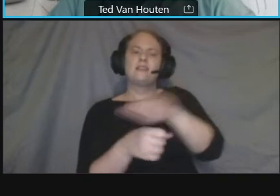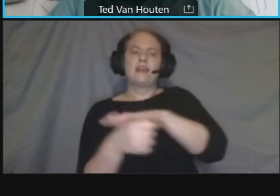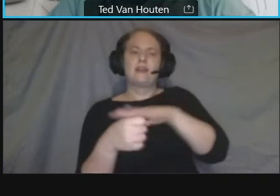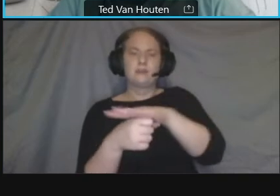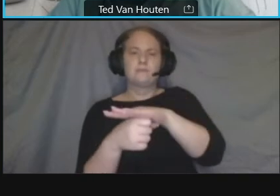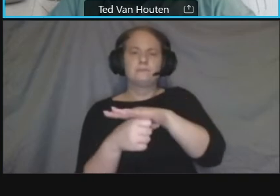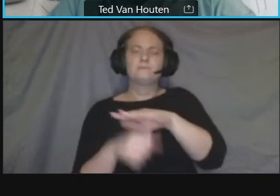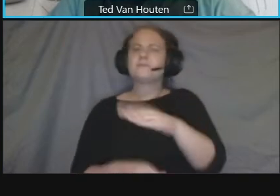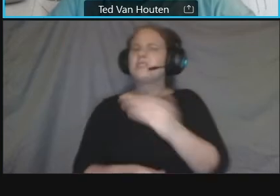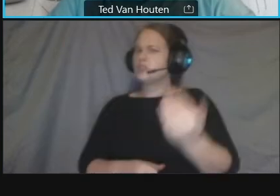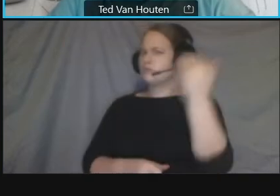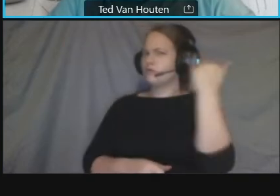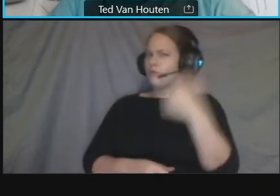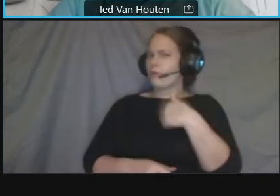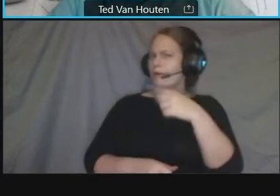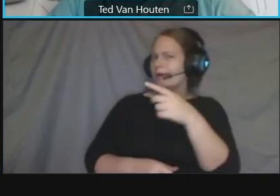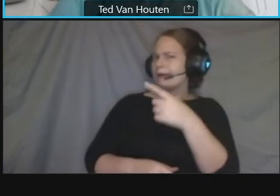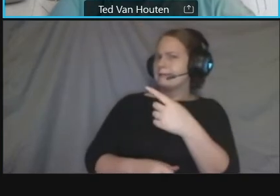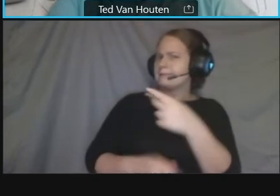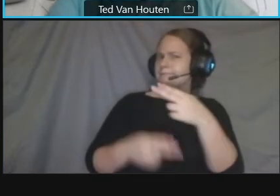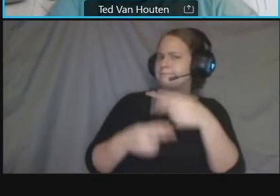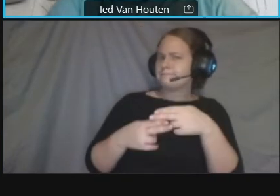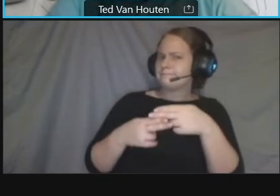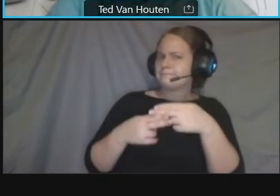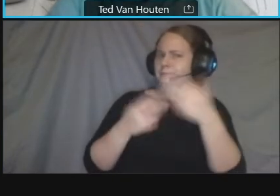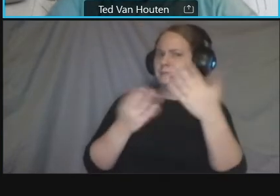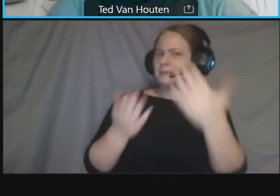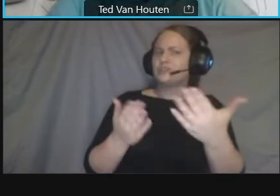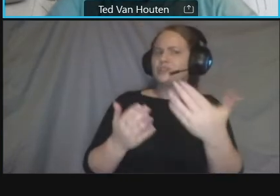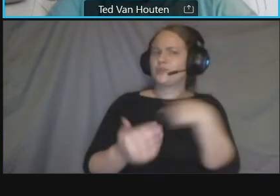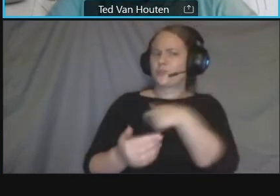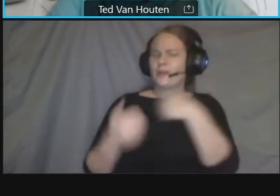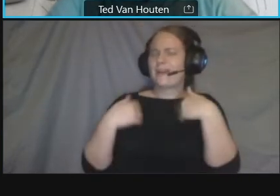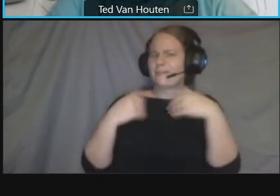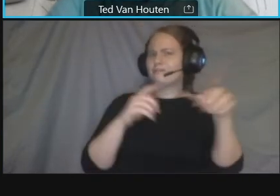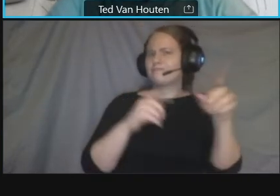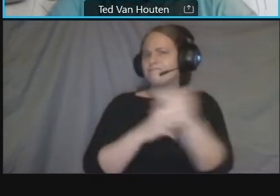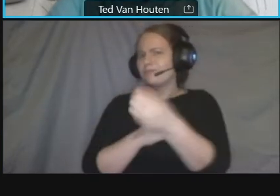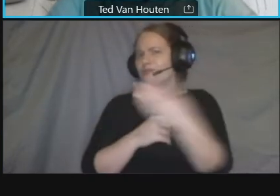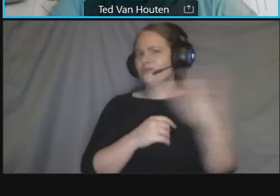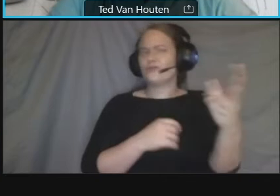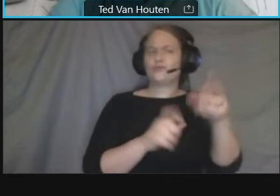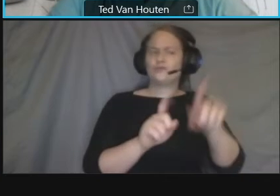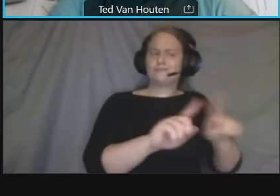are informing our efforts uh the first of these is a green infrastructure and paper removal strategy